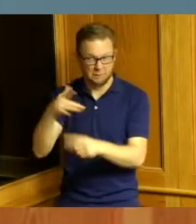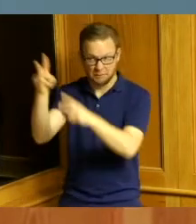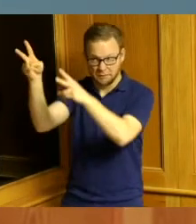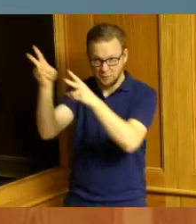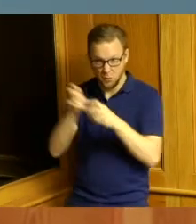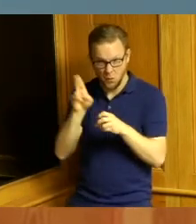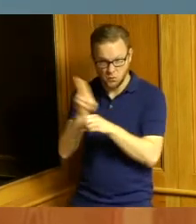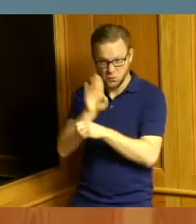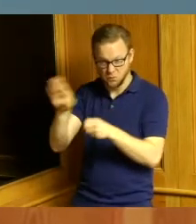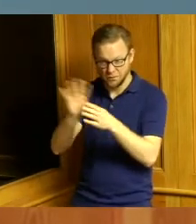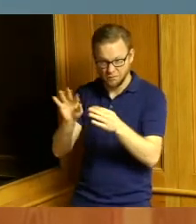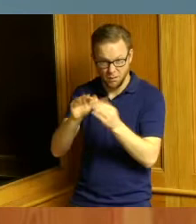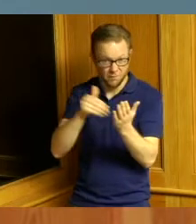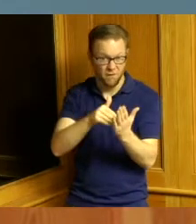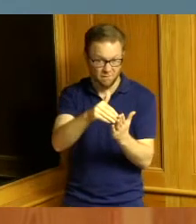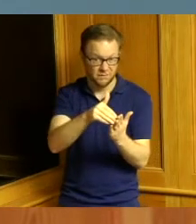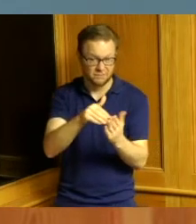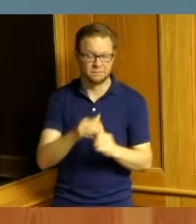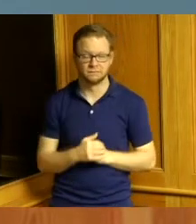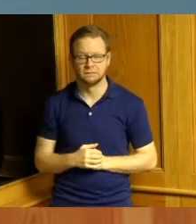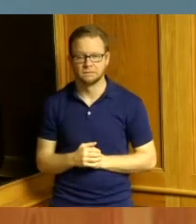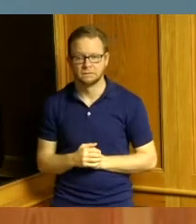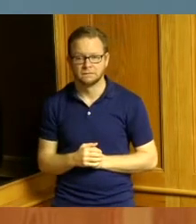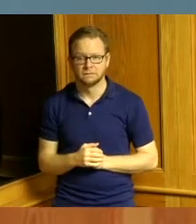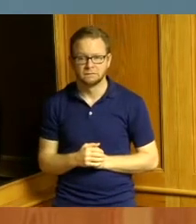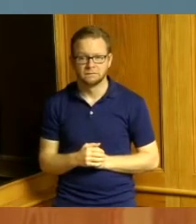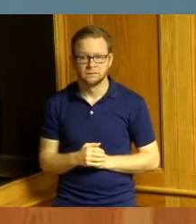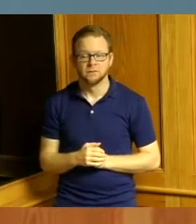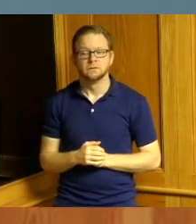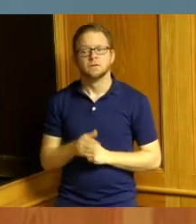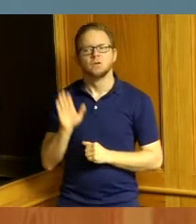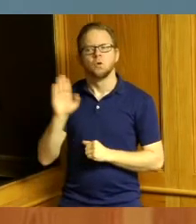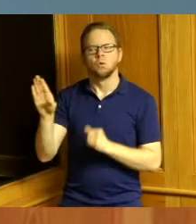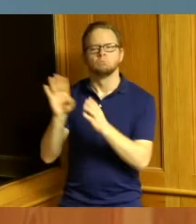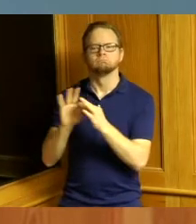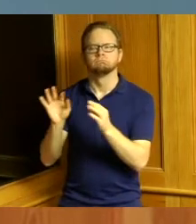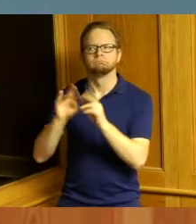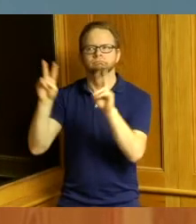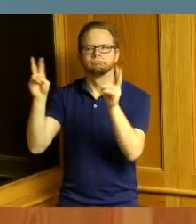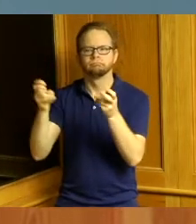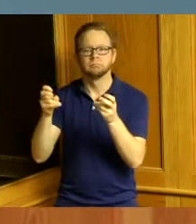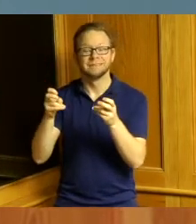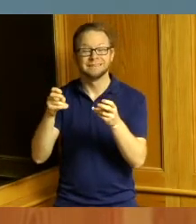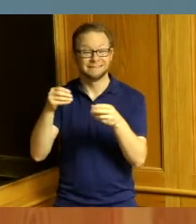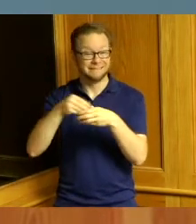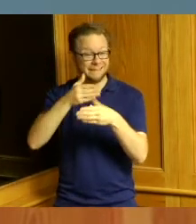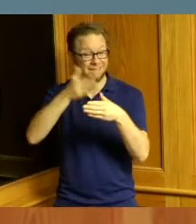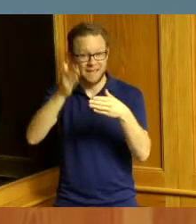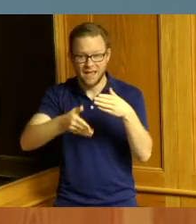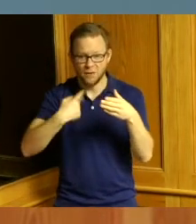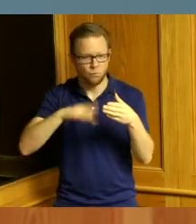and one thing he said in the end we will not remember the words of our enemies